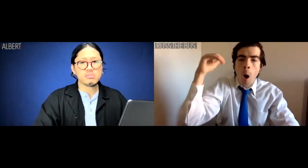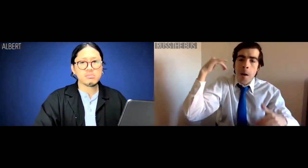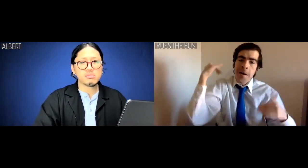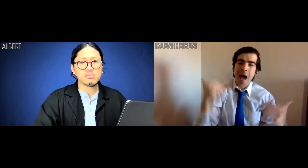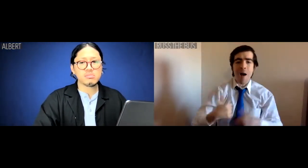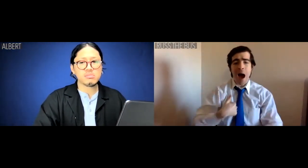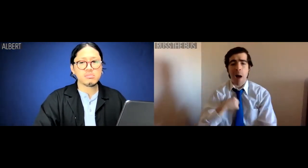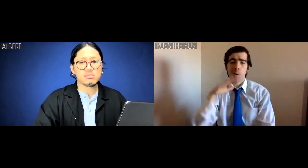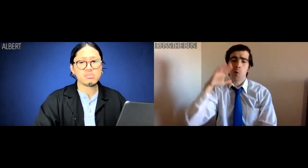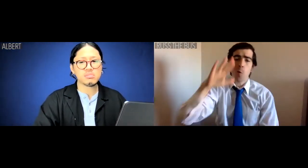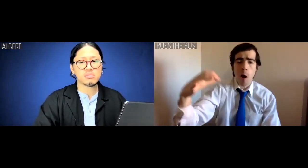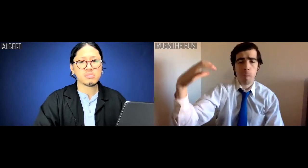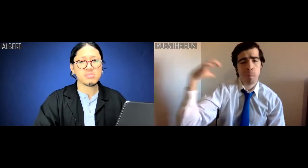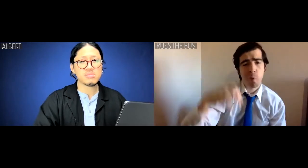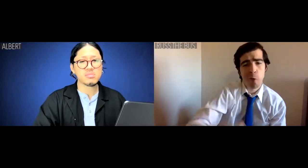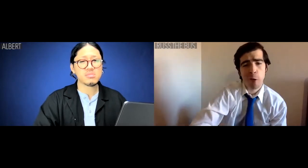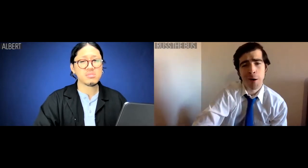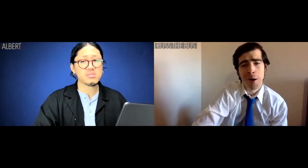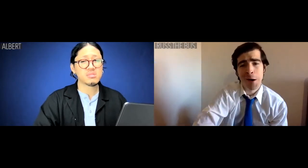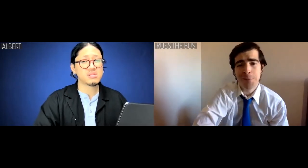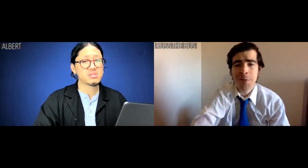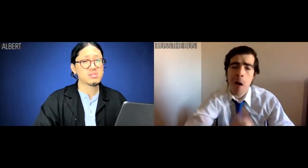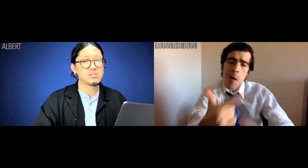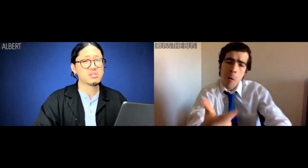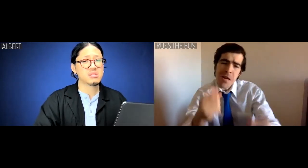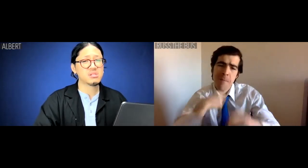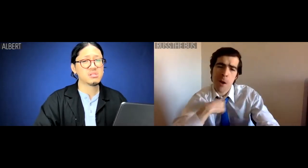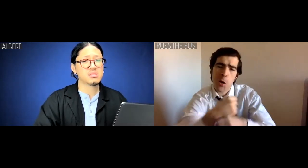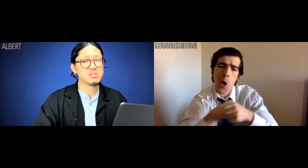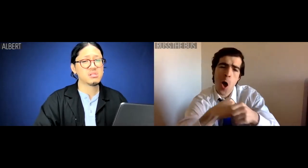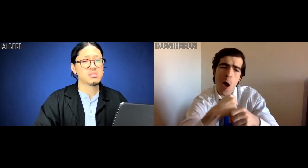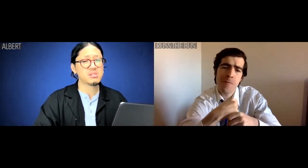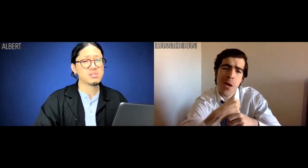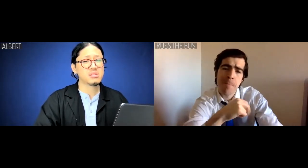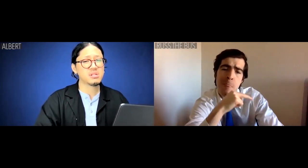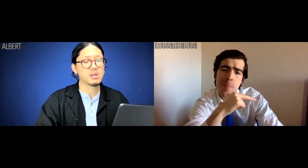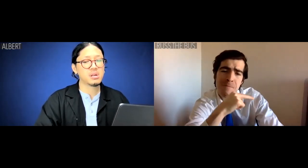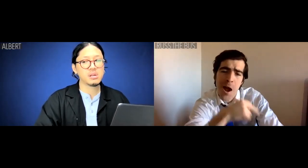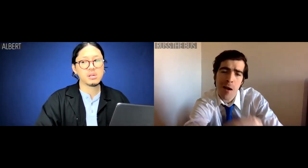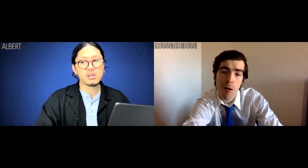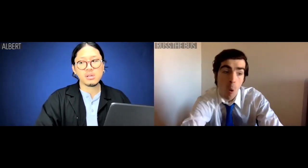I'm going to be your boss! Fetch me a coffee, motherfucka!